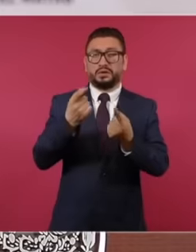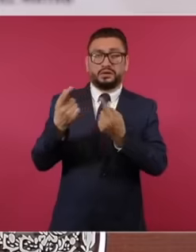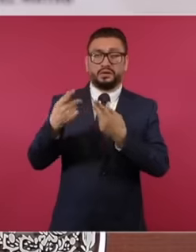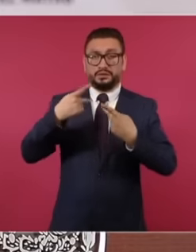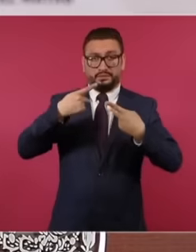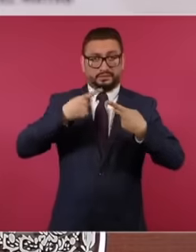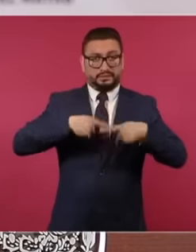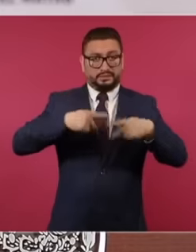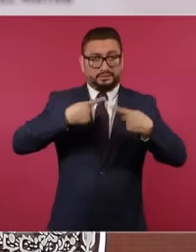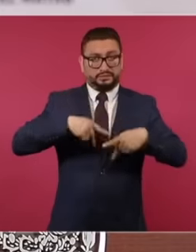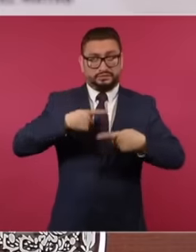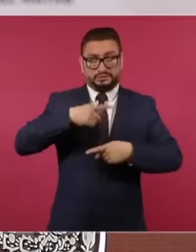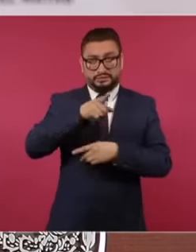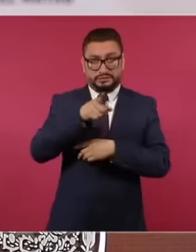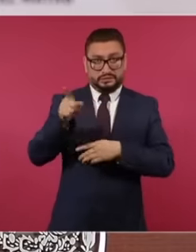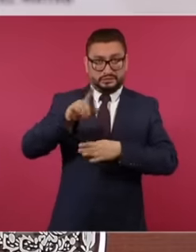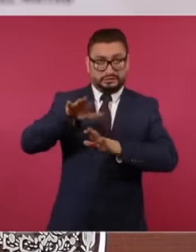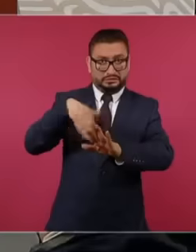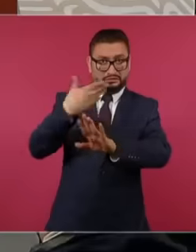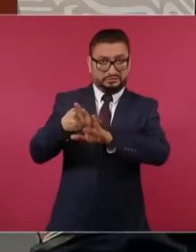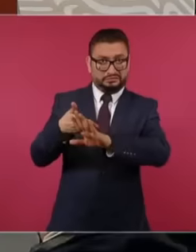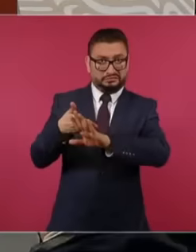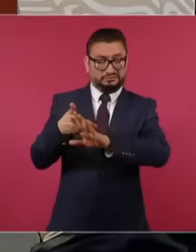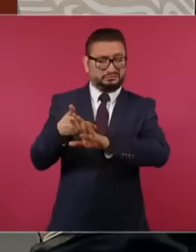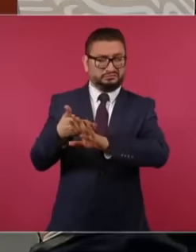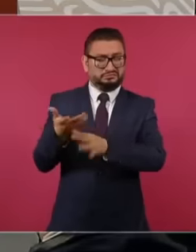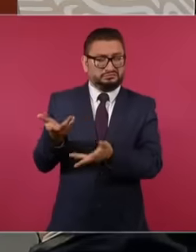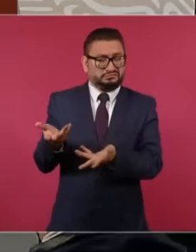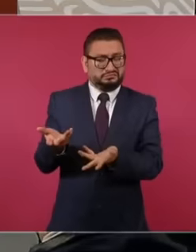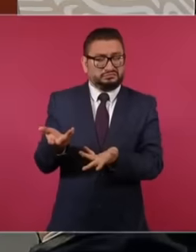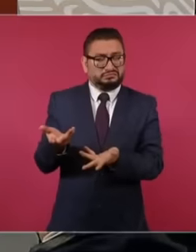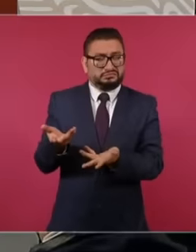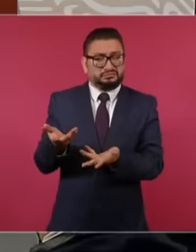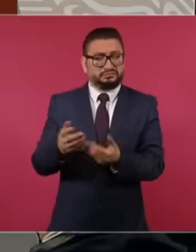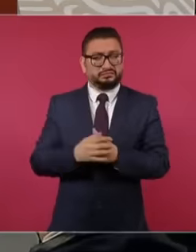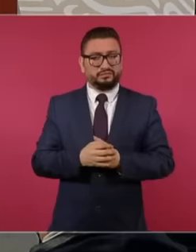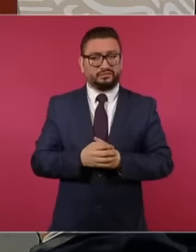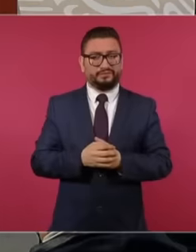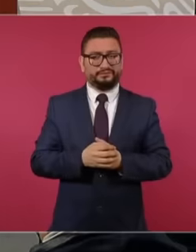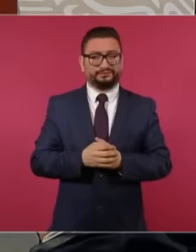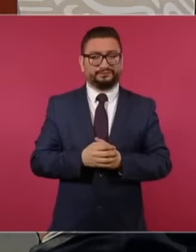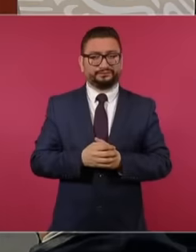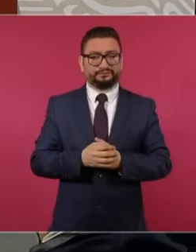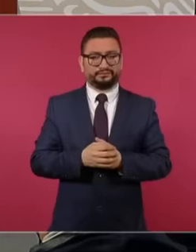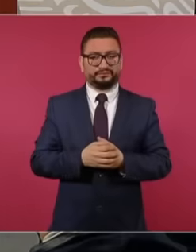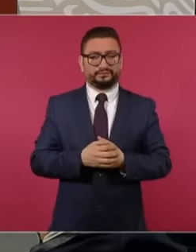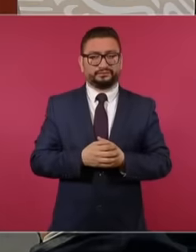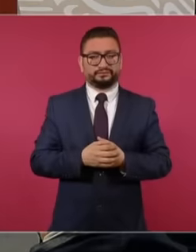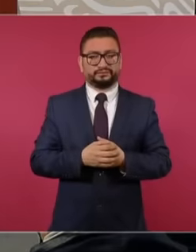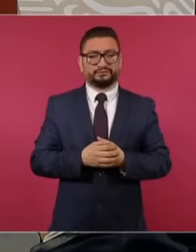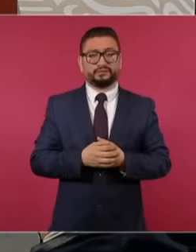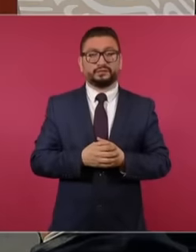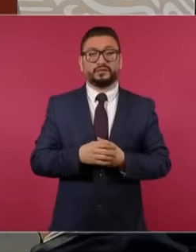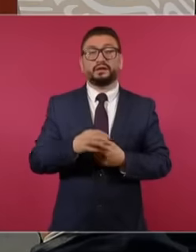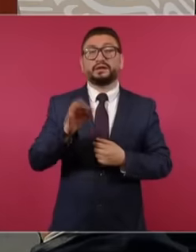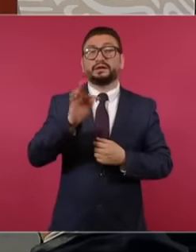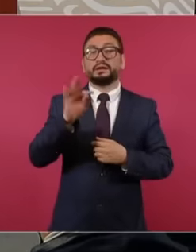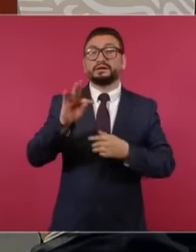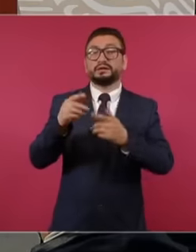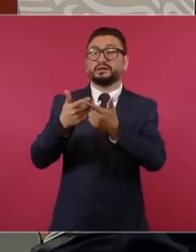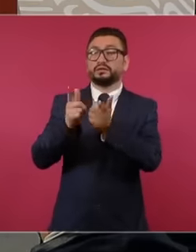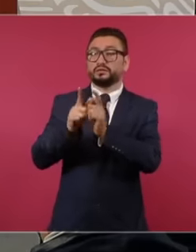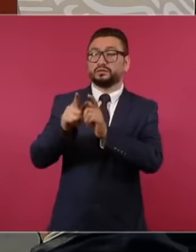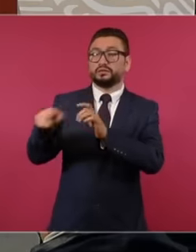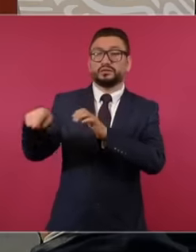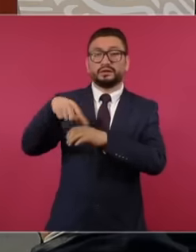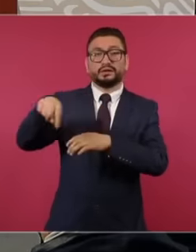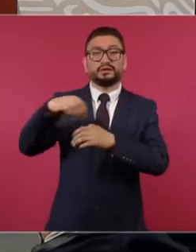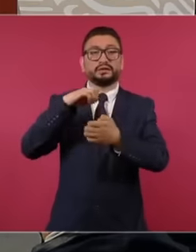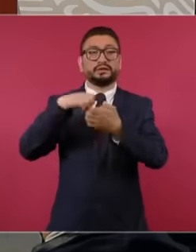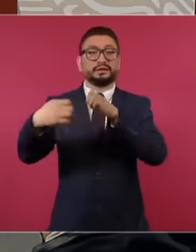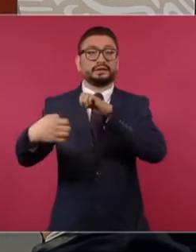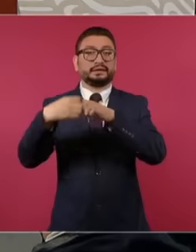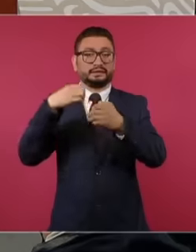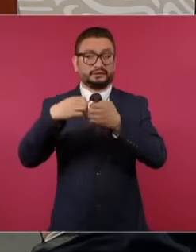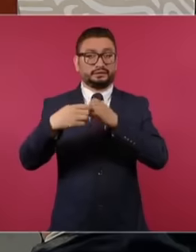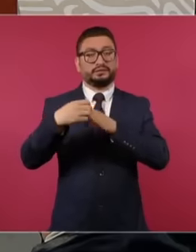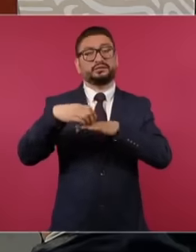are Well it has the connotation of be sworn enemies of the government